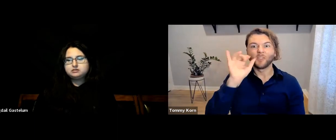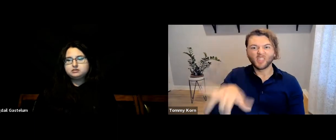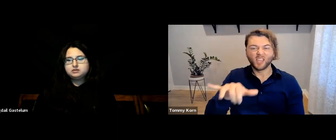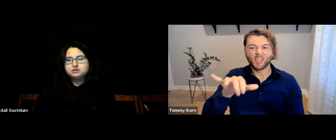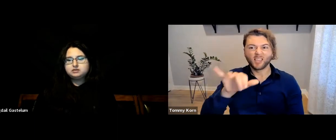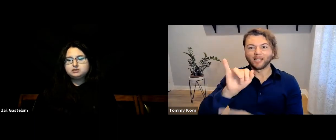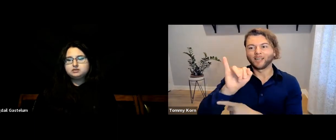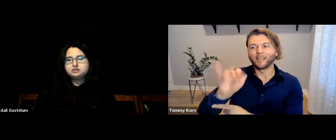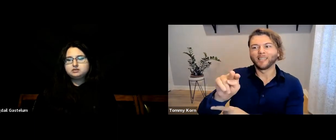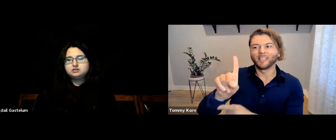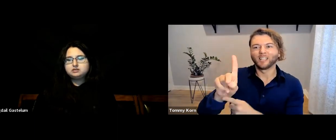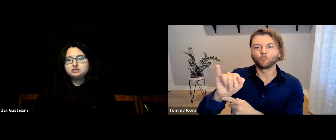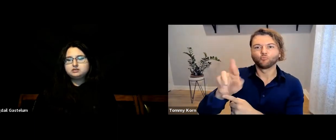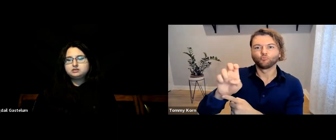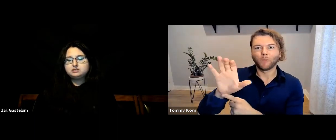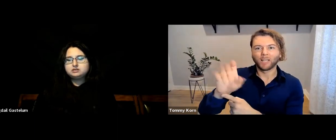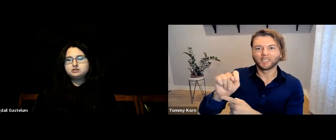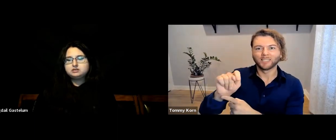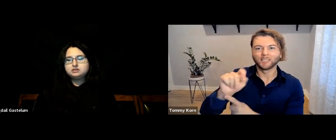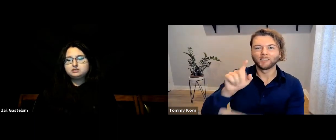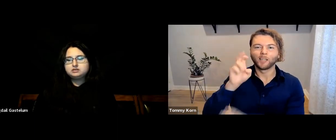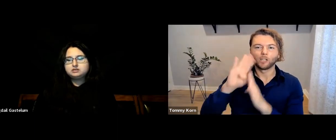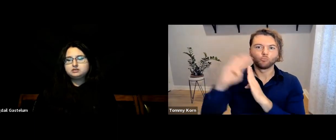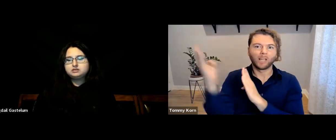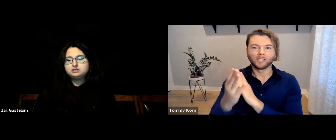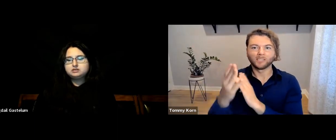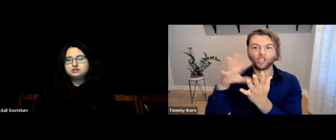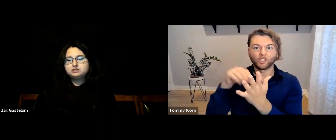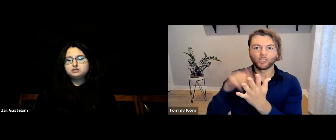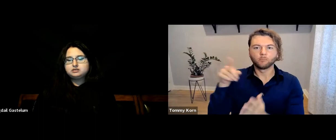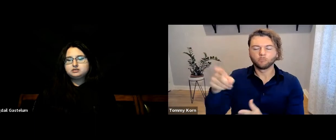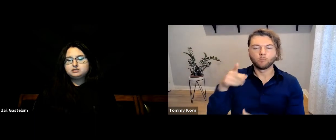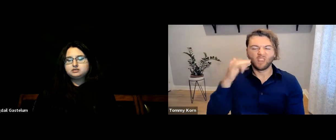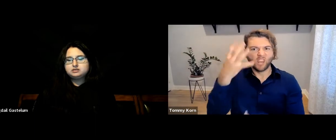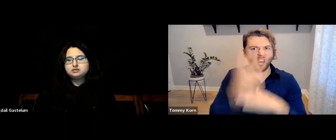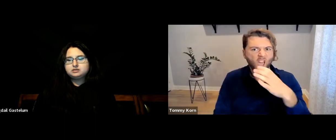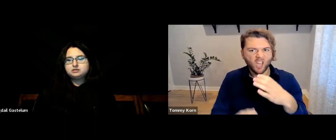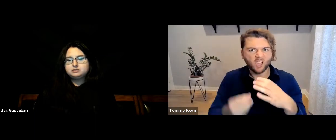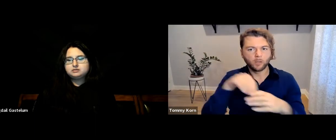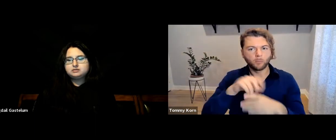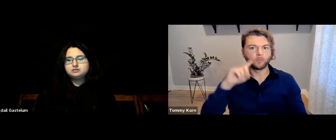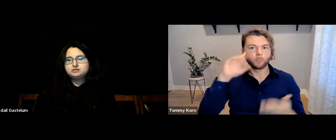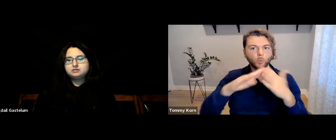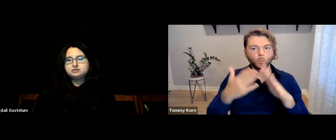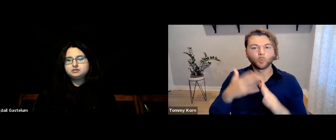There’s that indirect learning that is completely gone for the Deaf community,